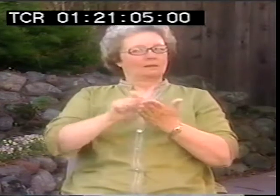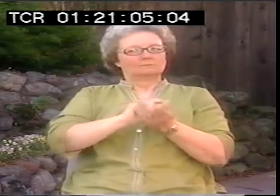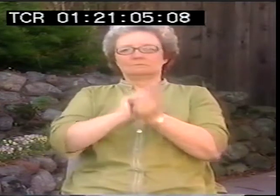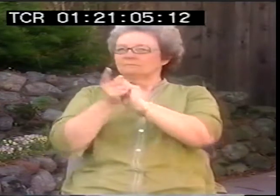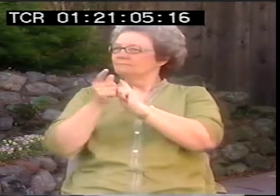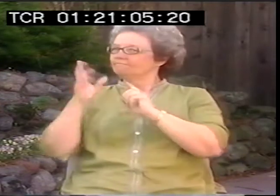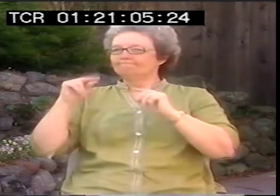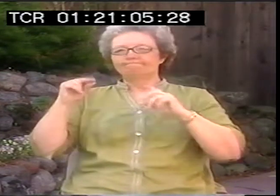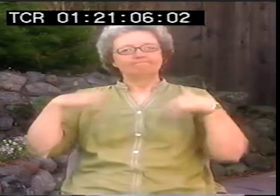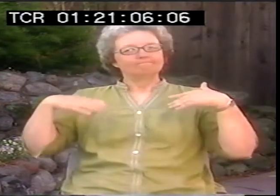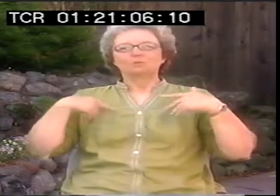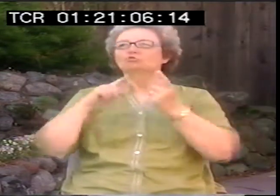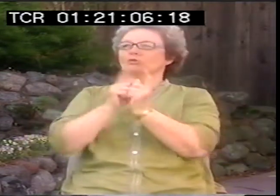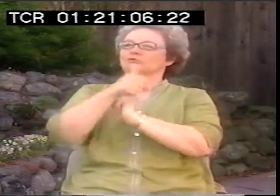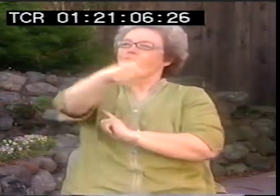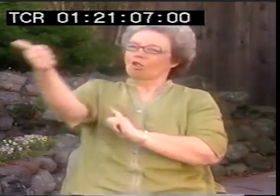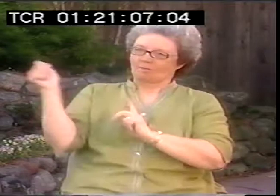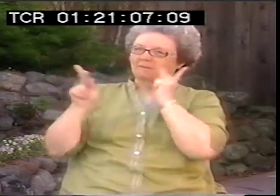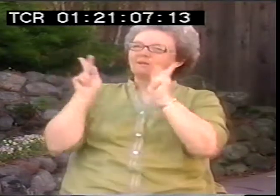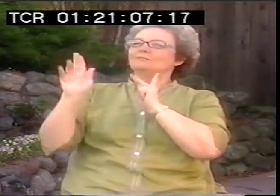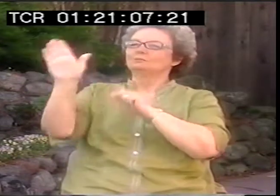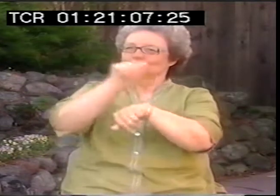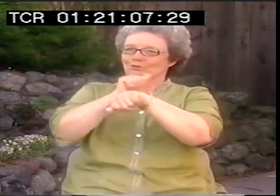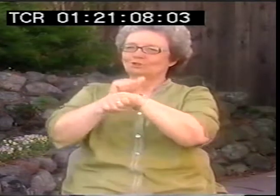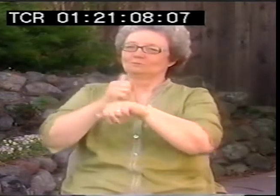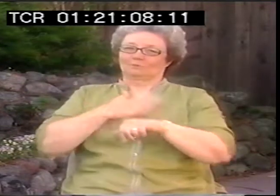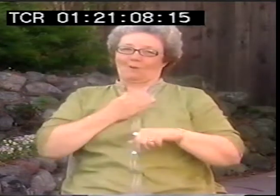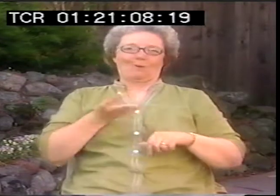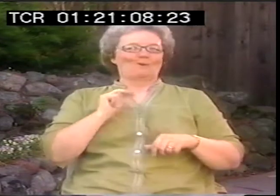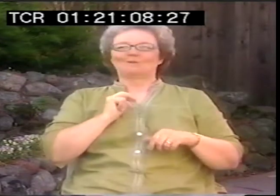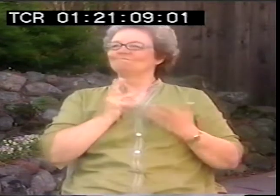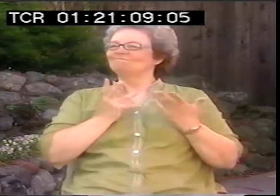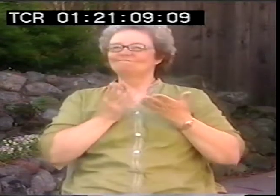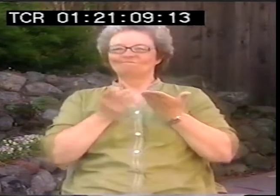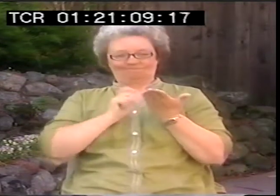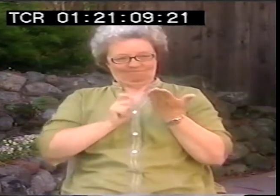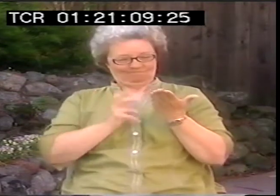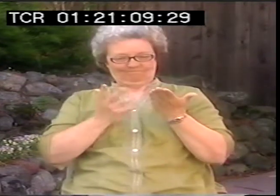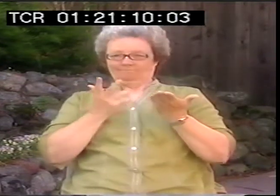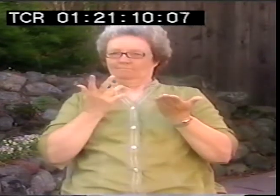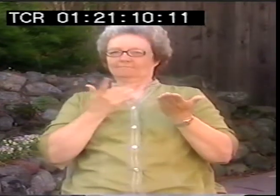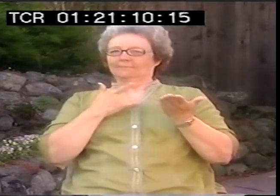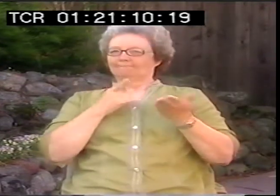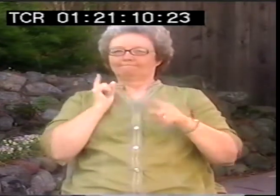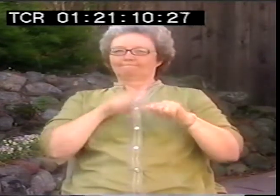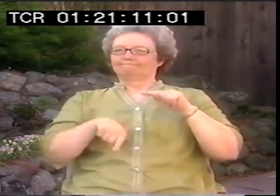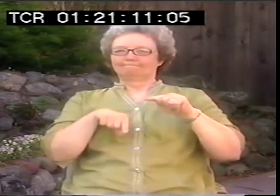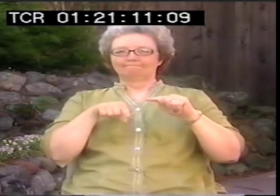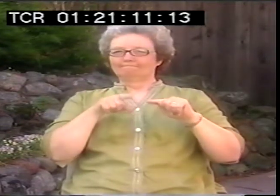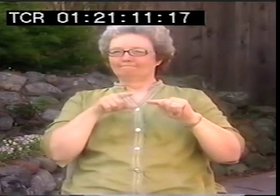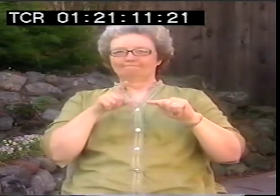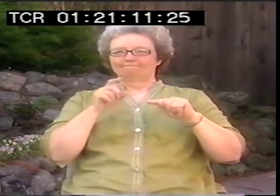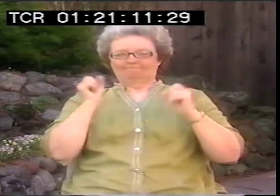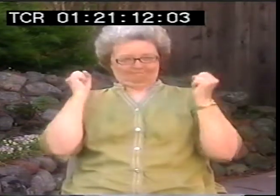And Malls, yeah, I wasn't translating my own. Let me say, I wasn't translating my own. I was translating other people's work, but not my own.